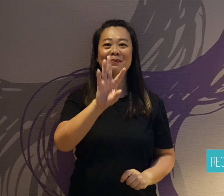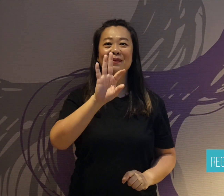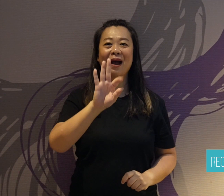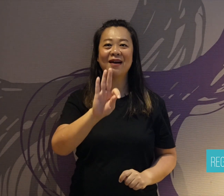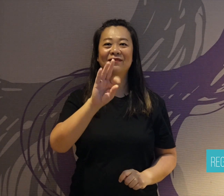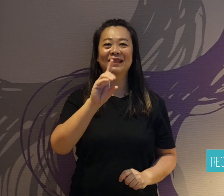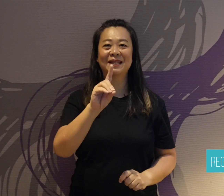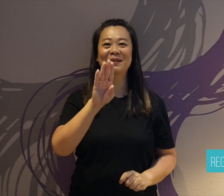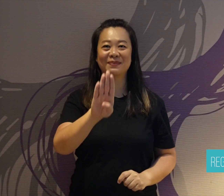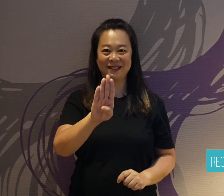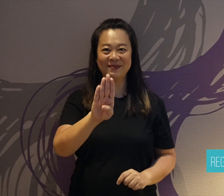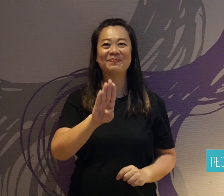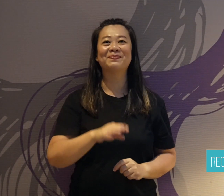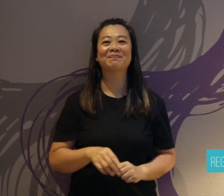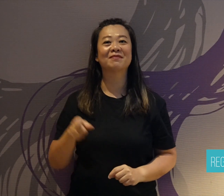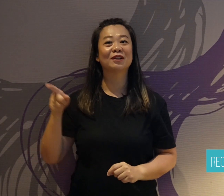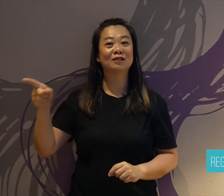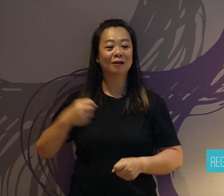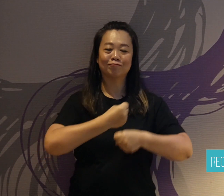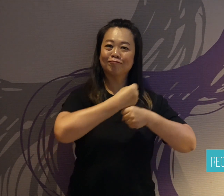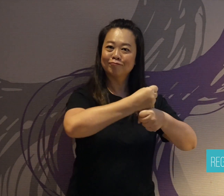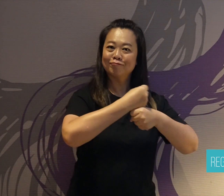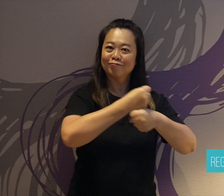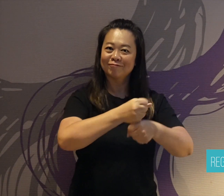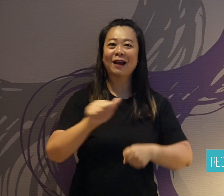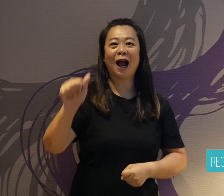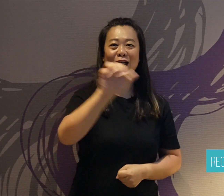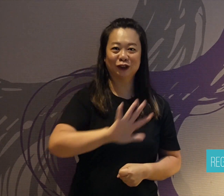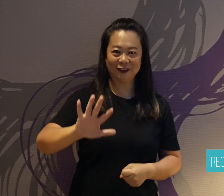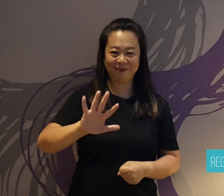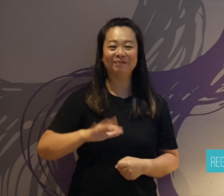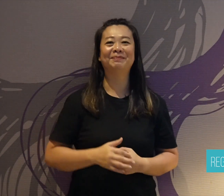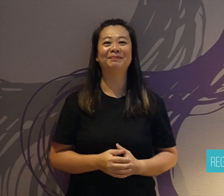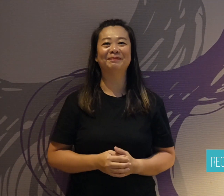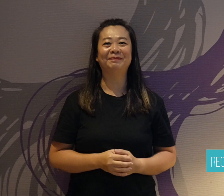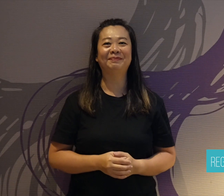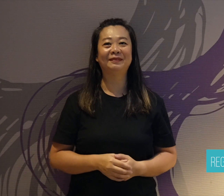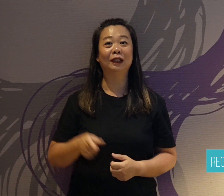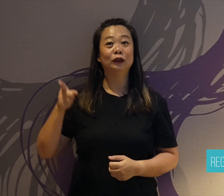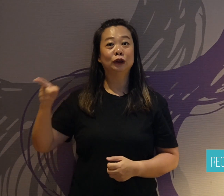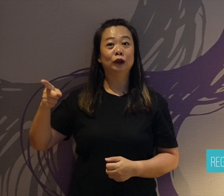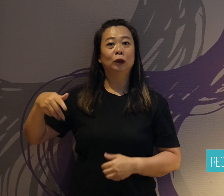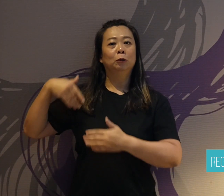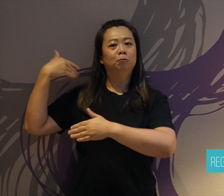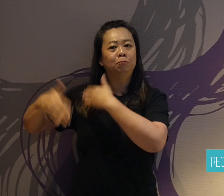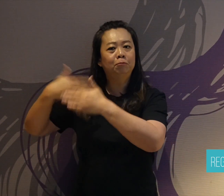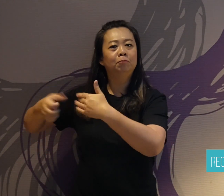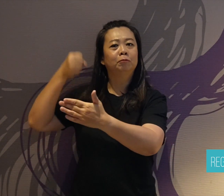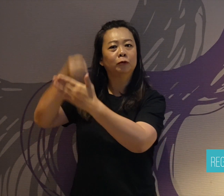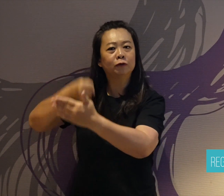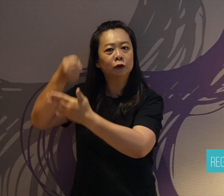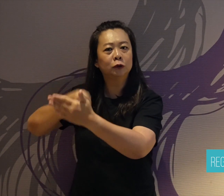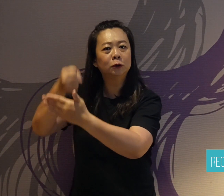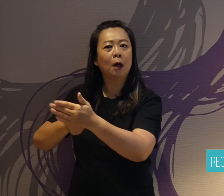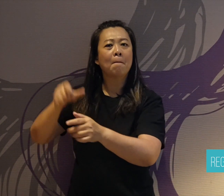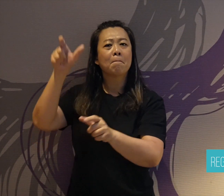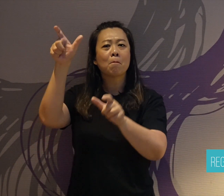is treated equally, no matter if they are a woman or